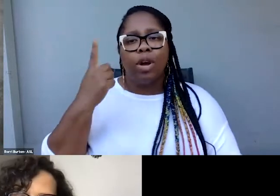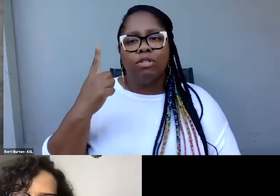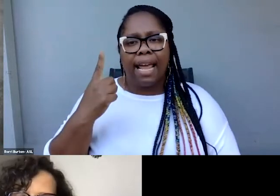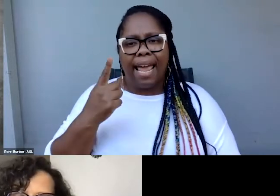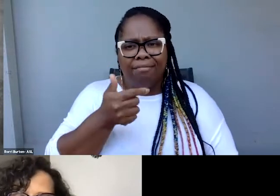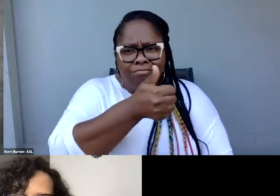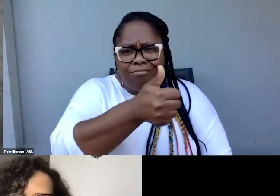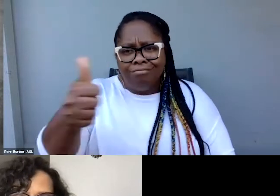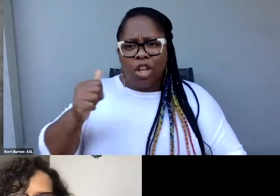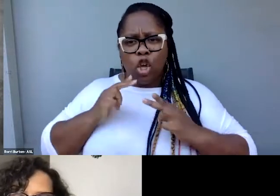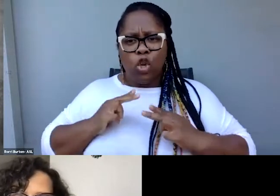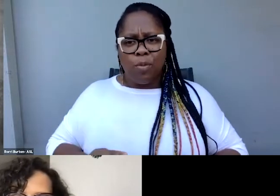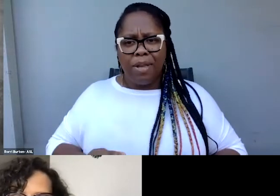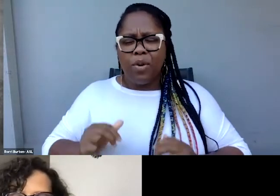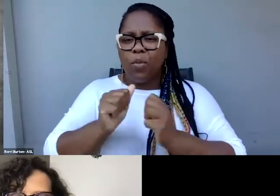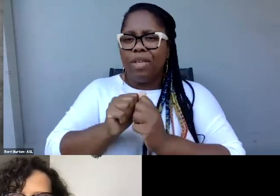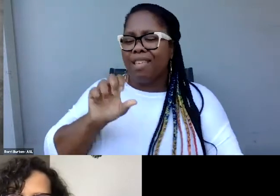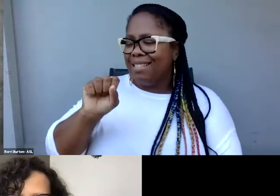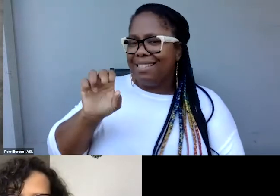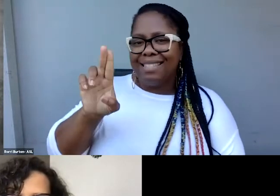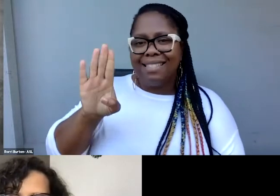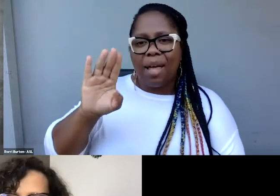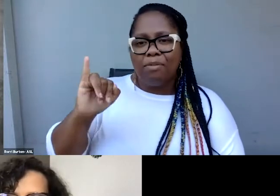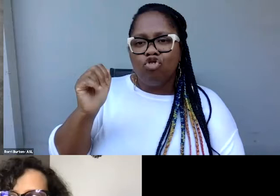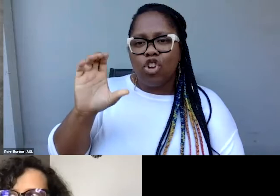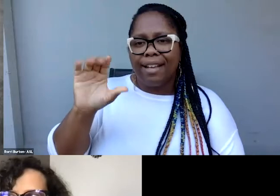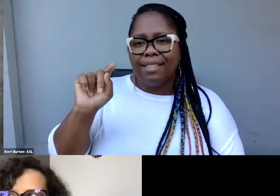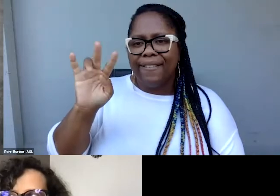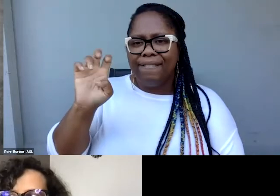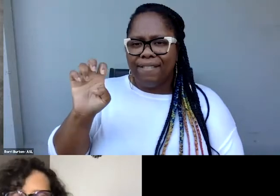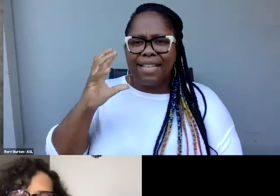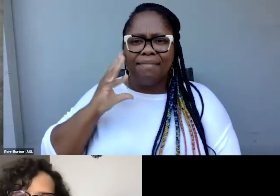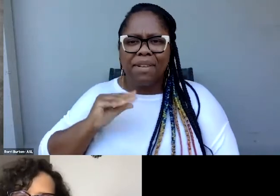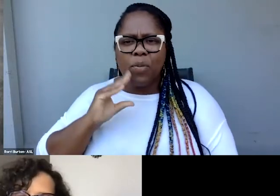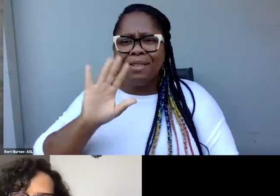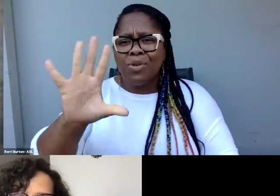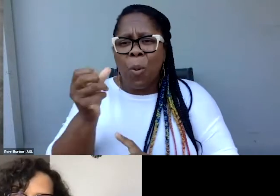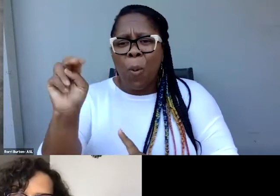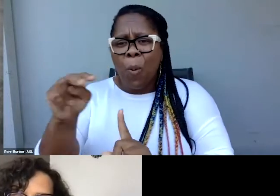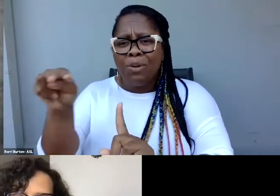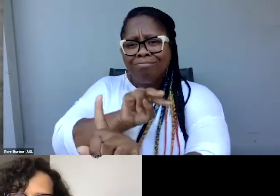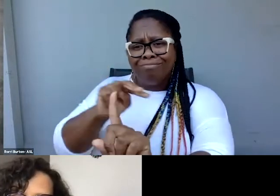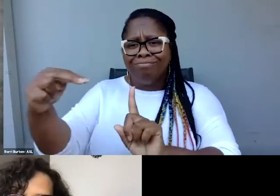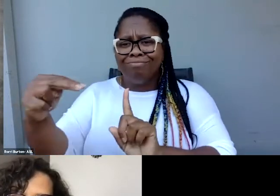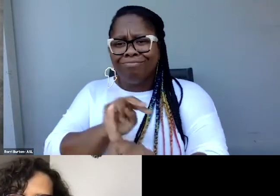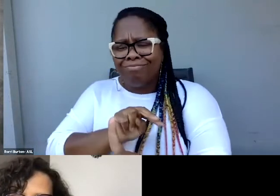with a subjective experience and perspective, and you may not know something about a certain culture that you're captioning,